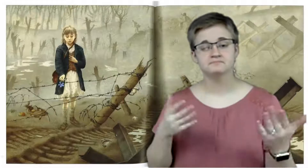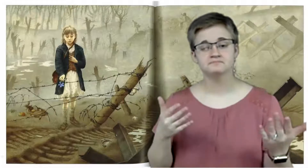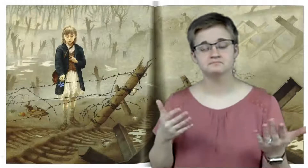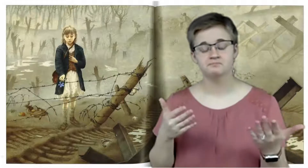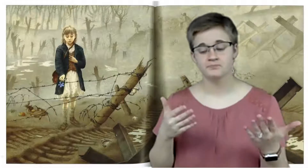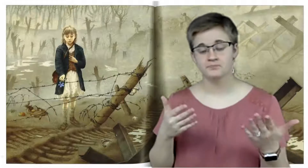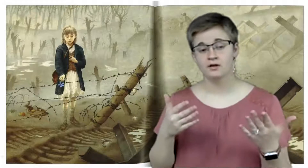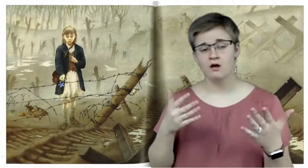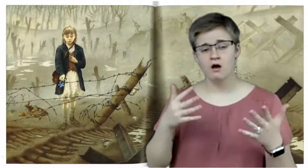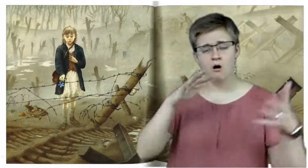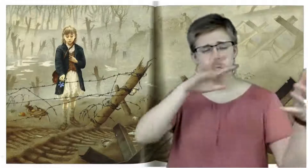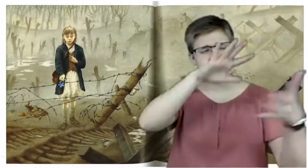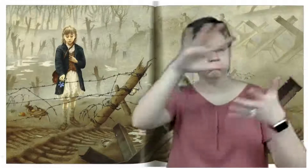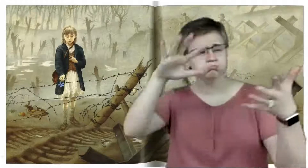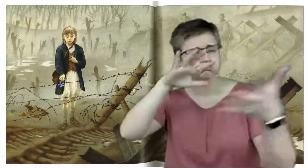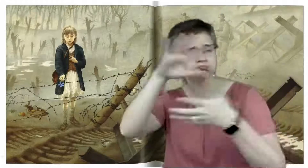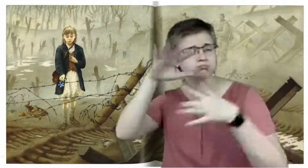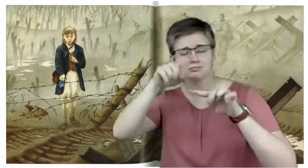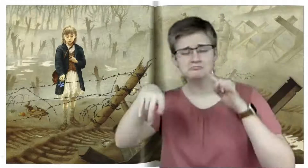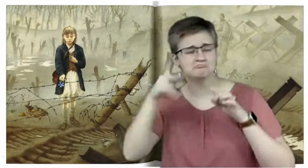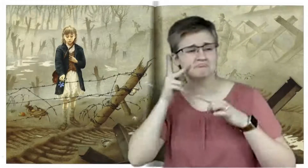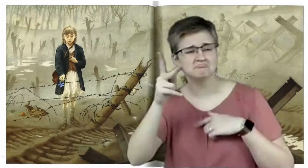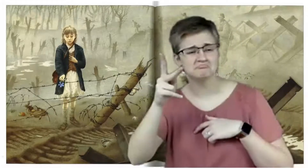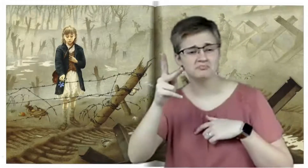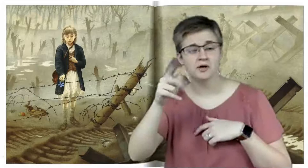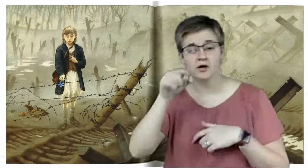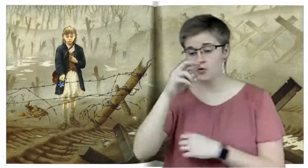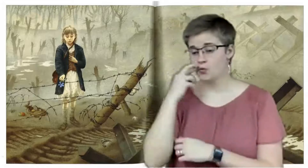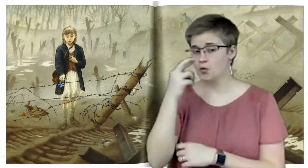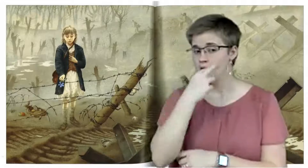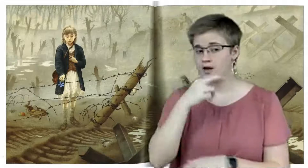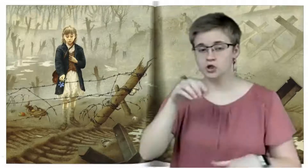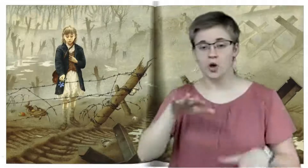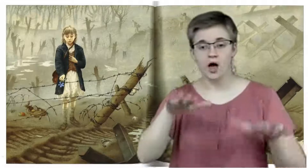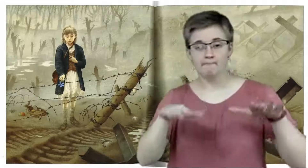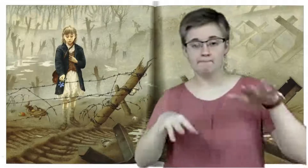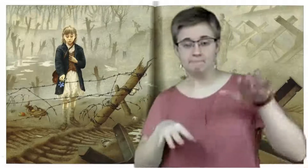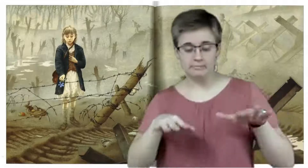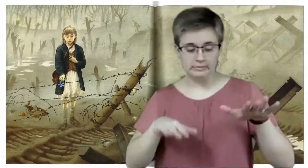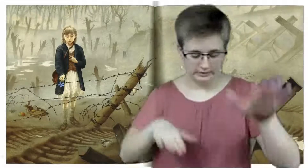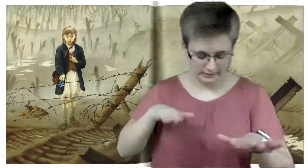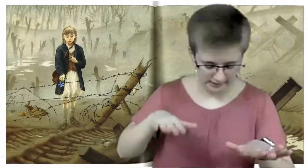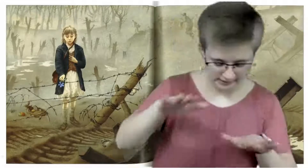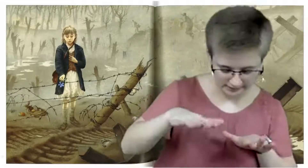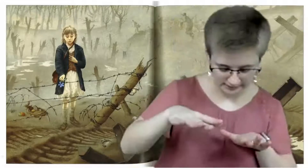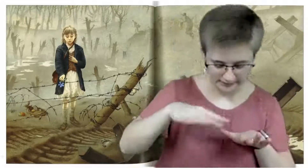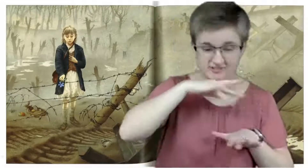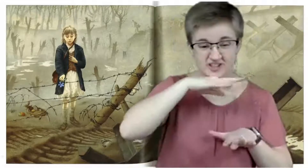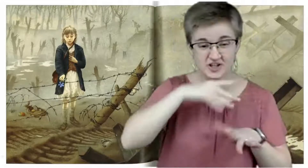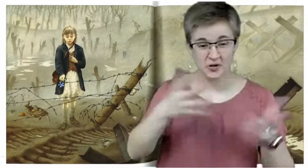Fog had erased the road. Rose Blanche was hopping around the mud puddles to keep her shoes clean.